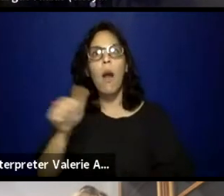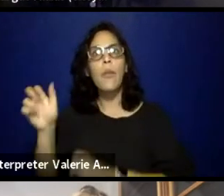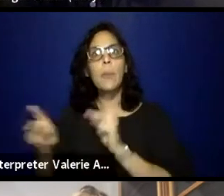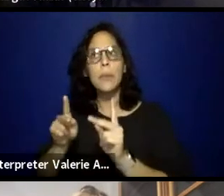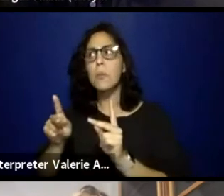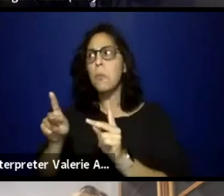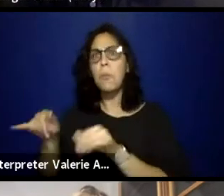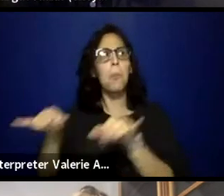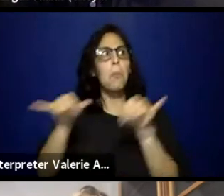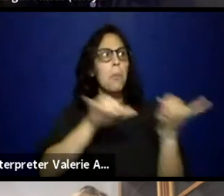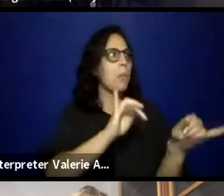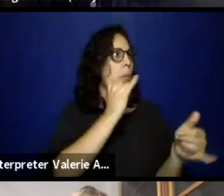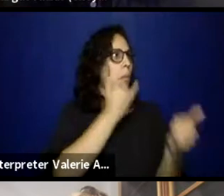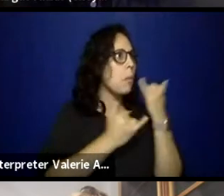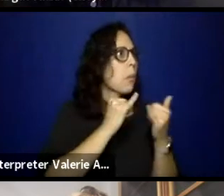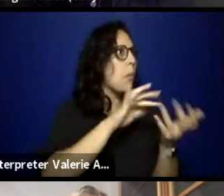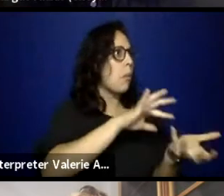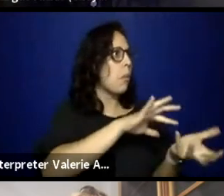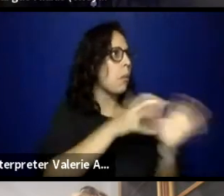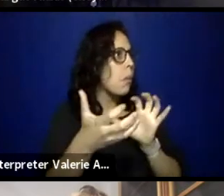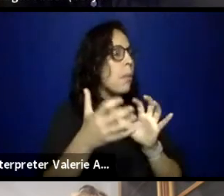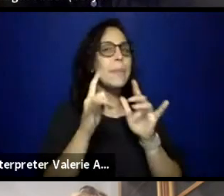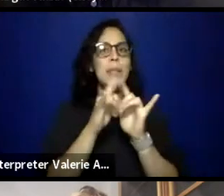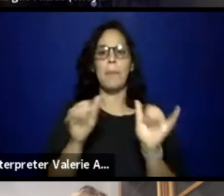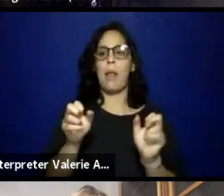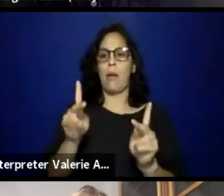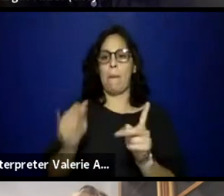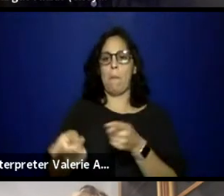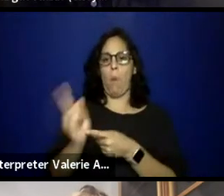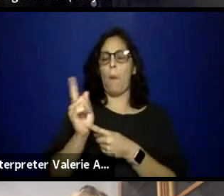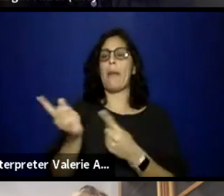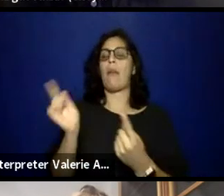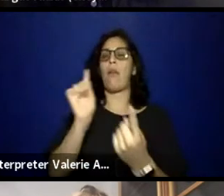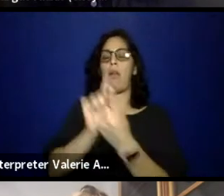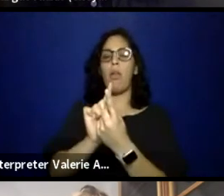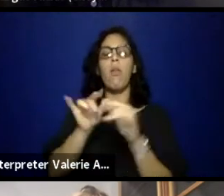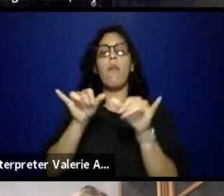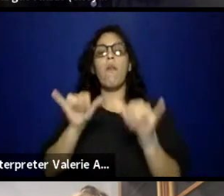and just like allowing grace between artists is like a really rainbow flag for me.